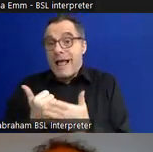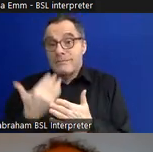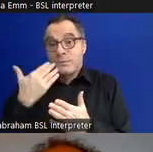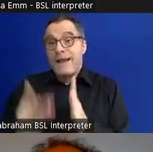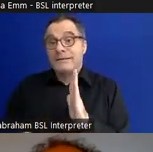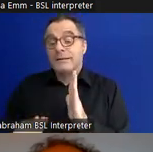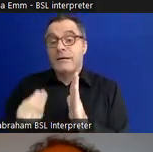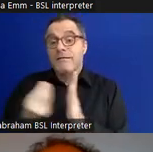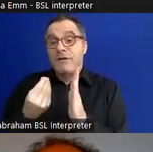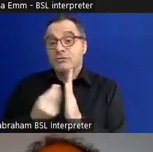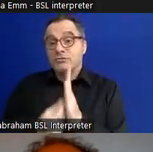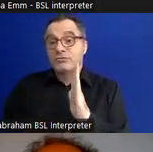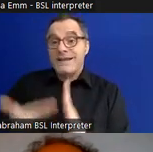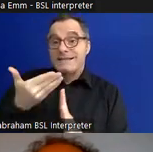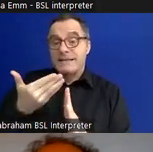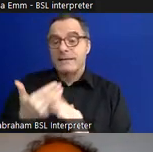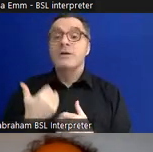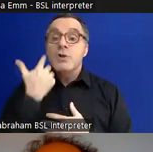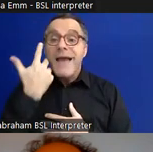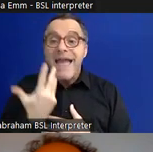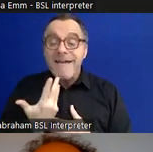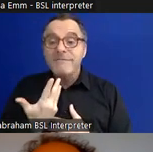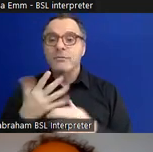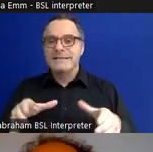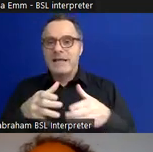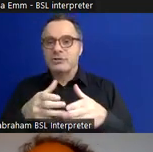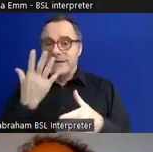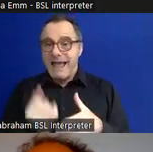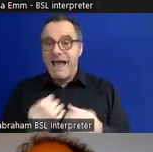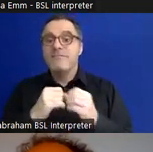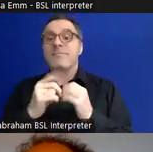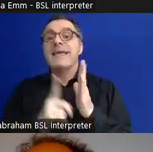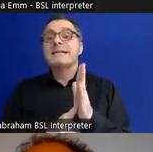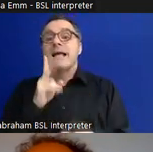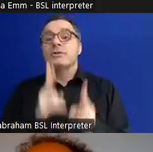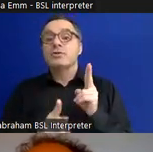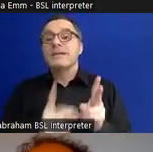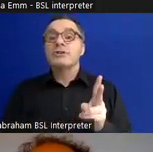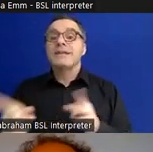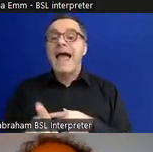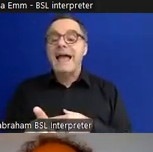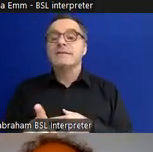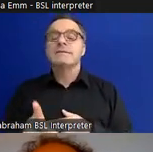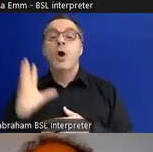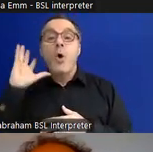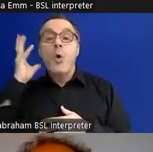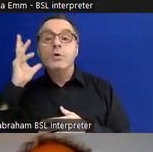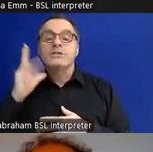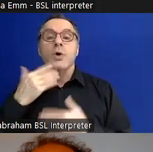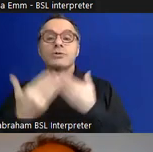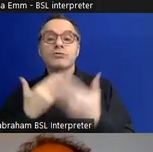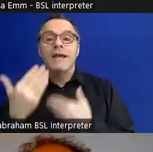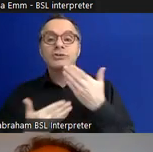section in the exhibition is BSL interpreted and audio-narrated and is accessible via the QR codes